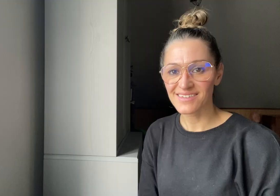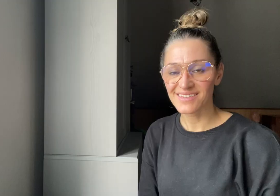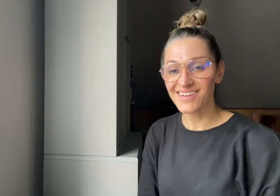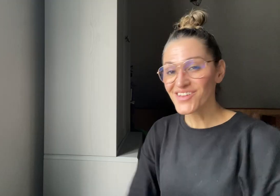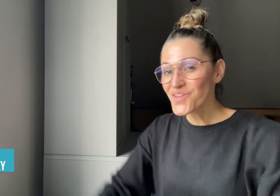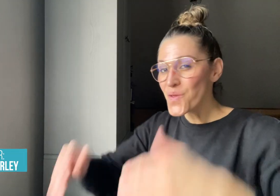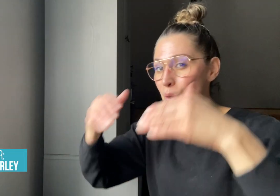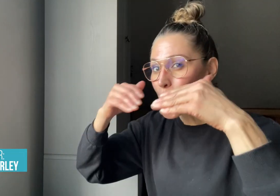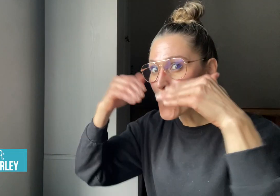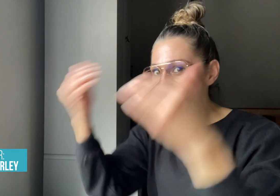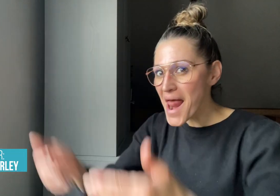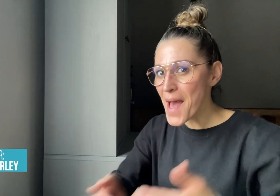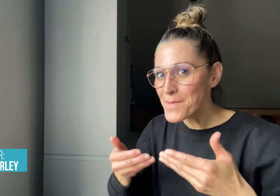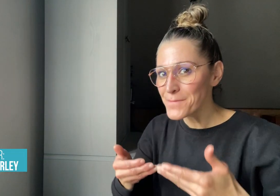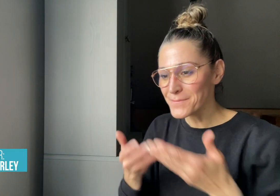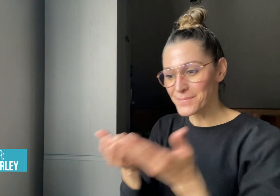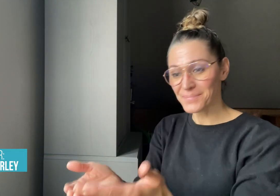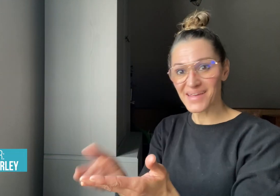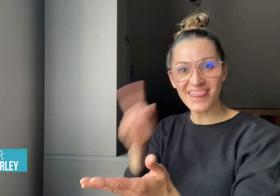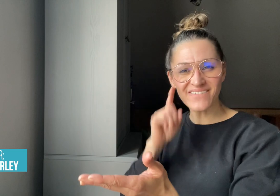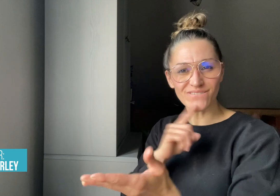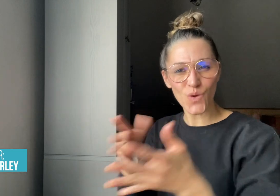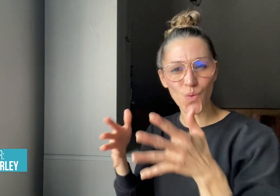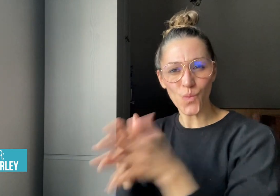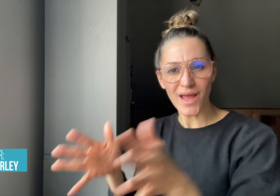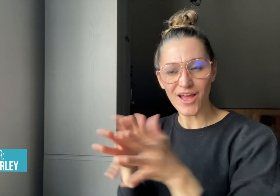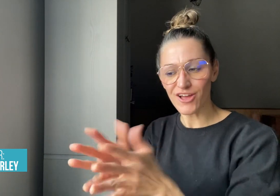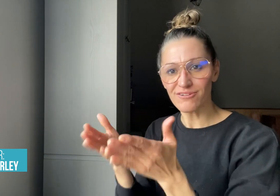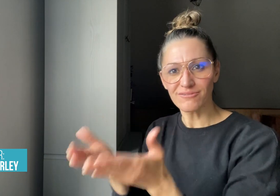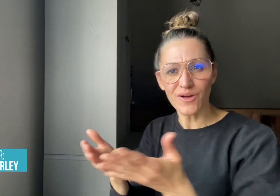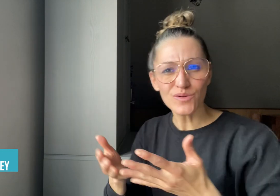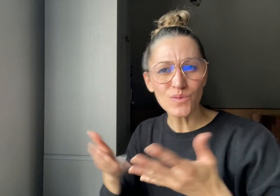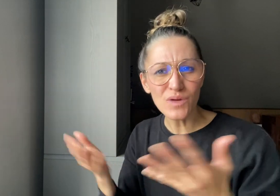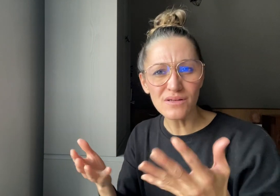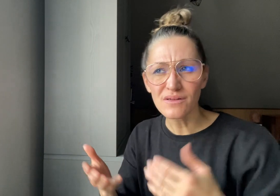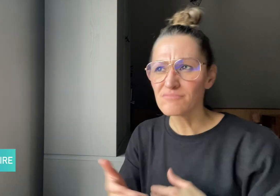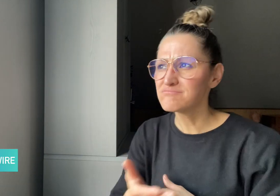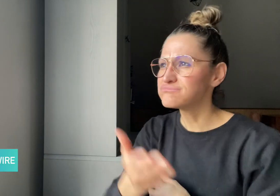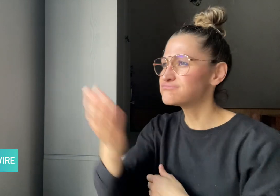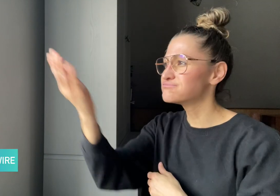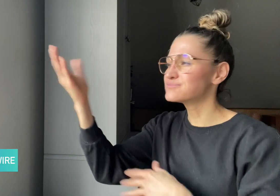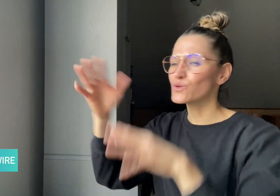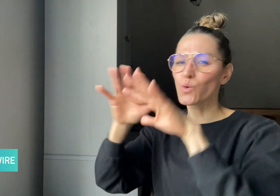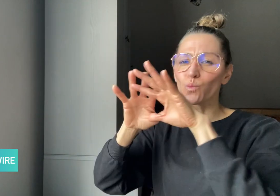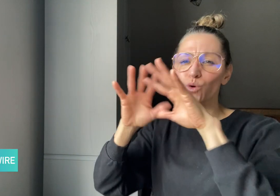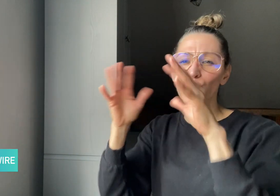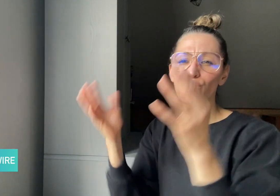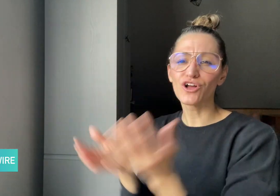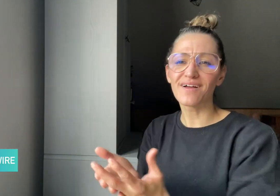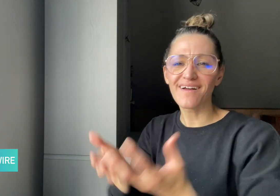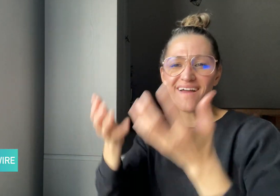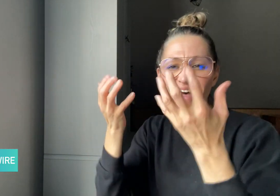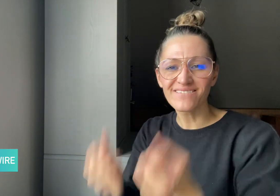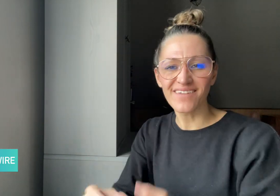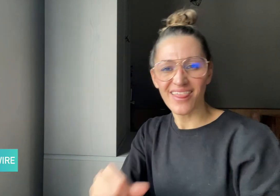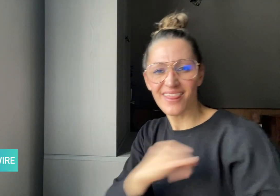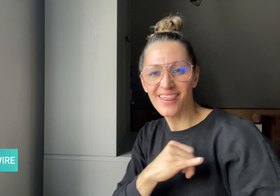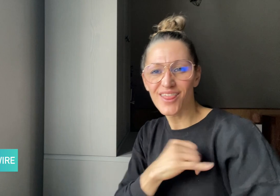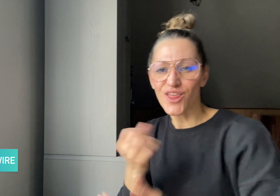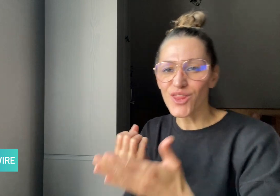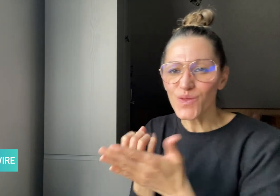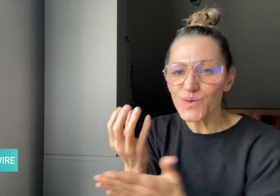Welcome to DeafWire where we share interesting news stories